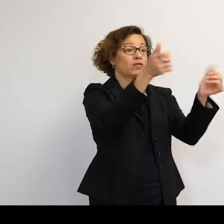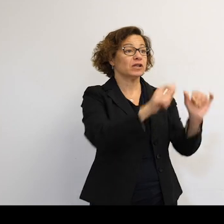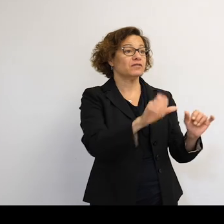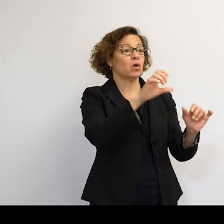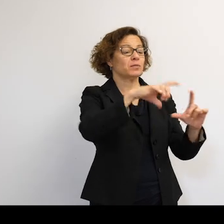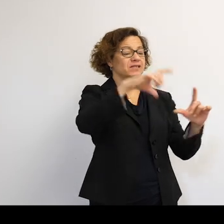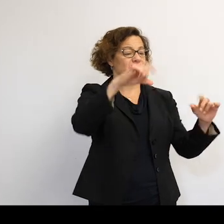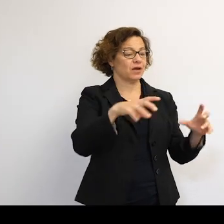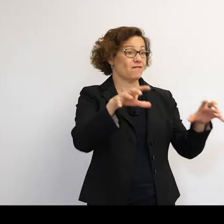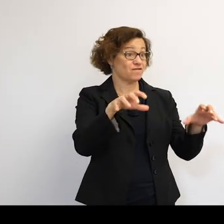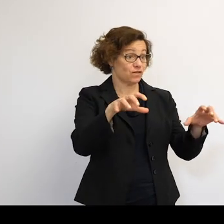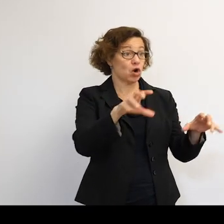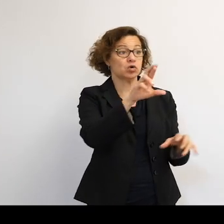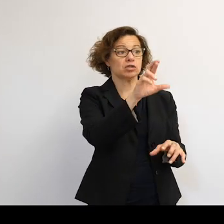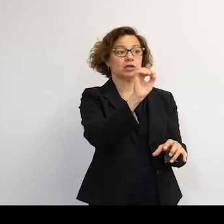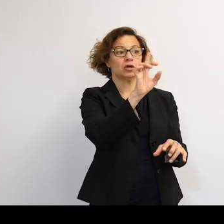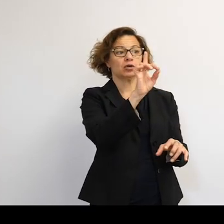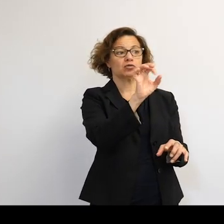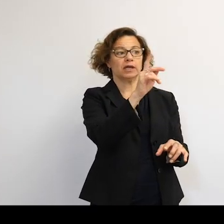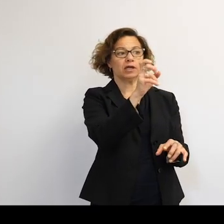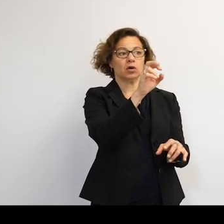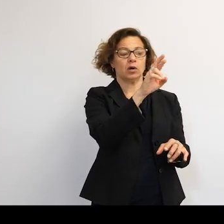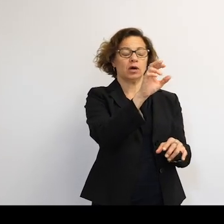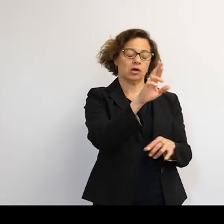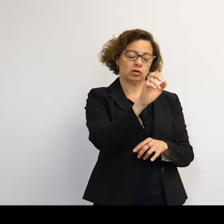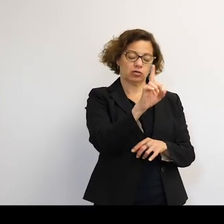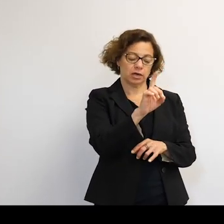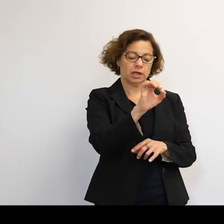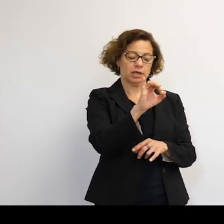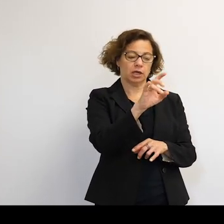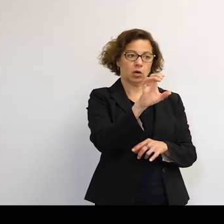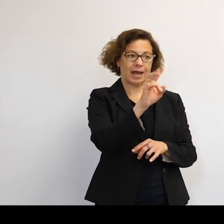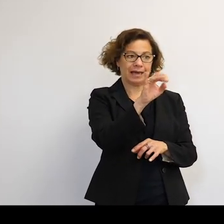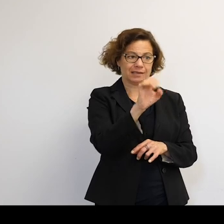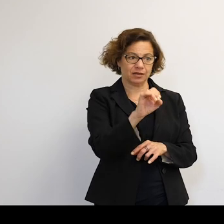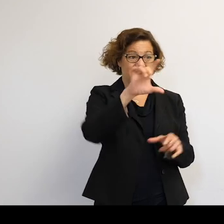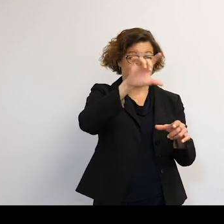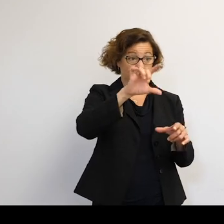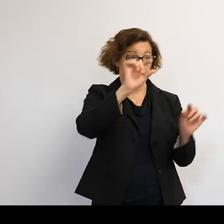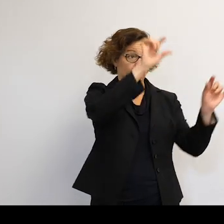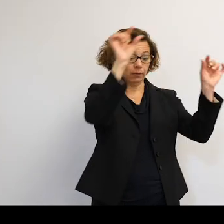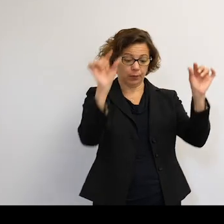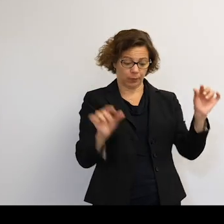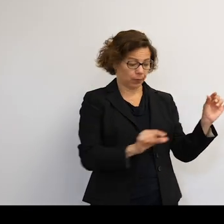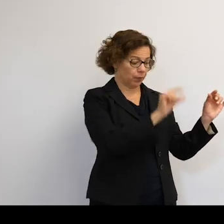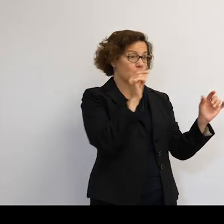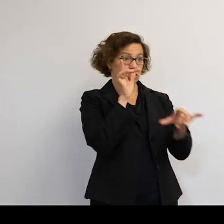of frozen radioactive liquid flying around that you do not want to encounter. So, yeah. They're quite small.